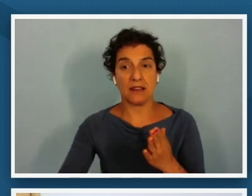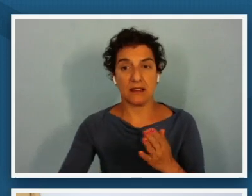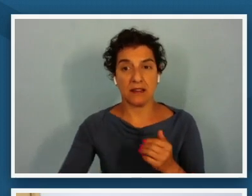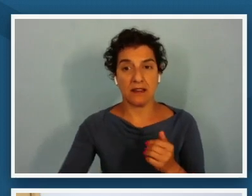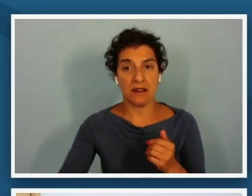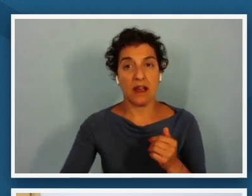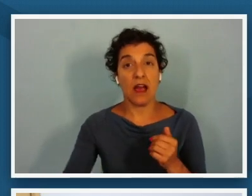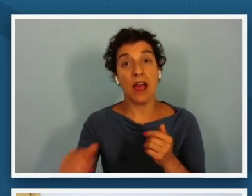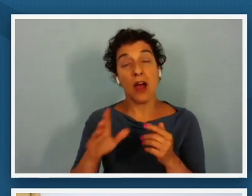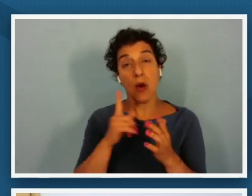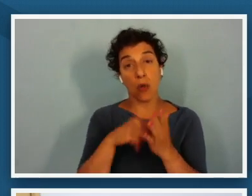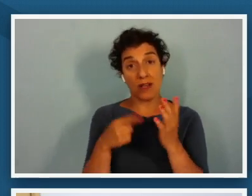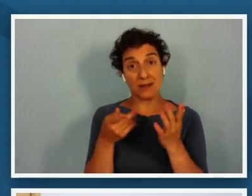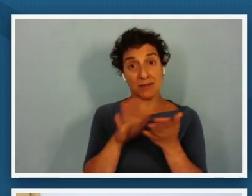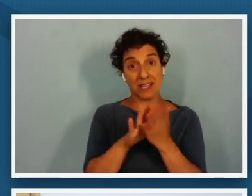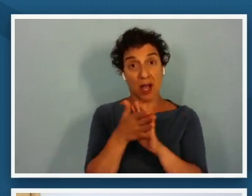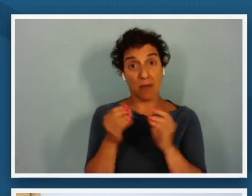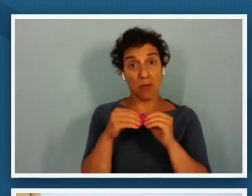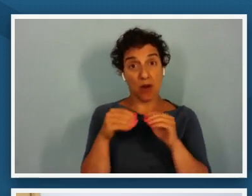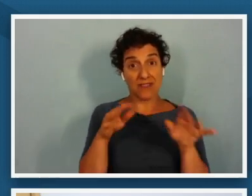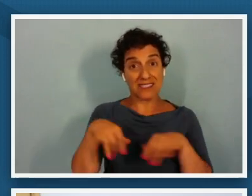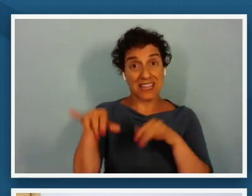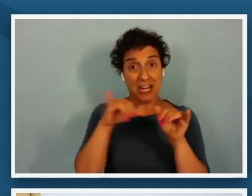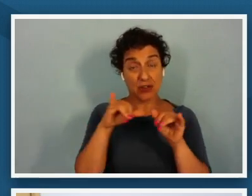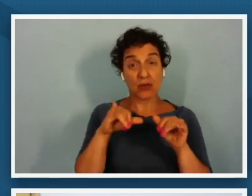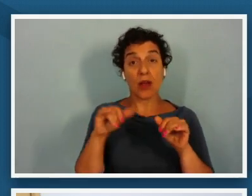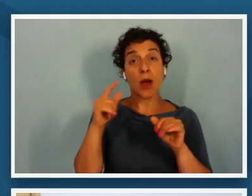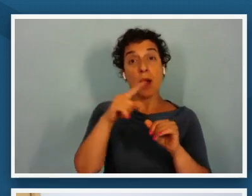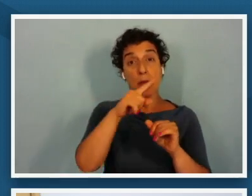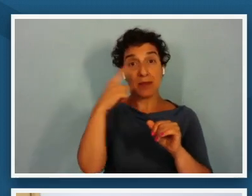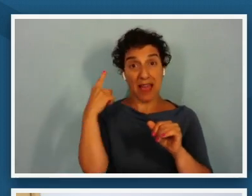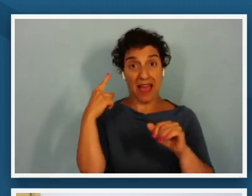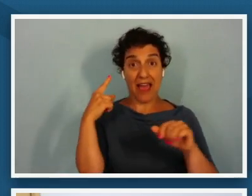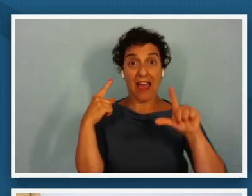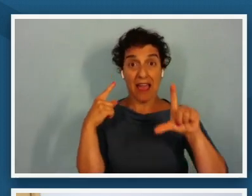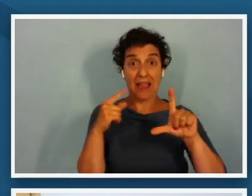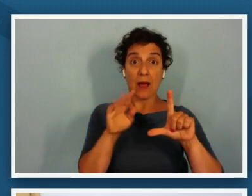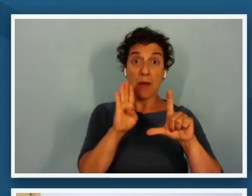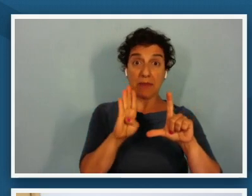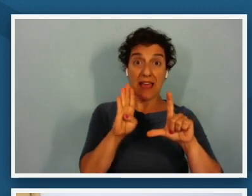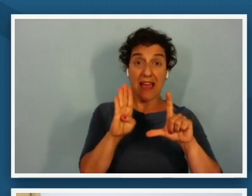the standard is to capitalize black in writing um when you're saying black